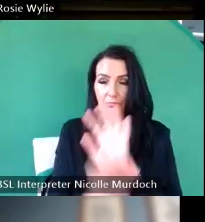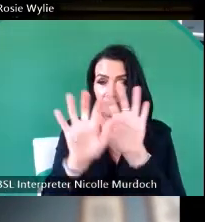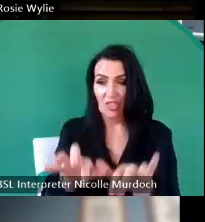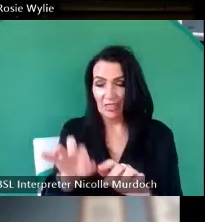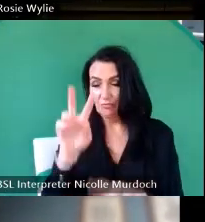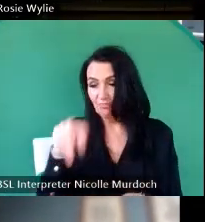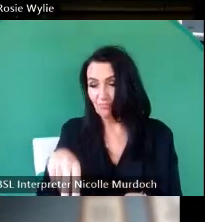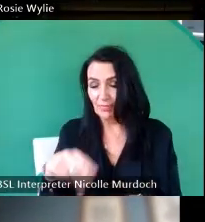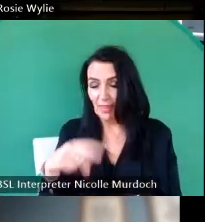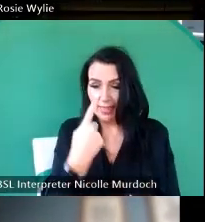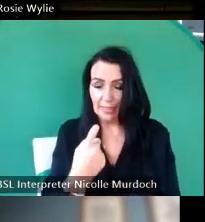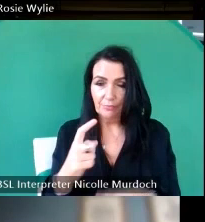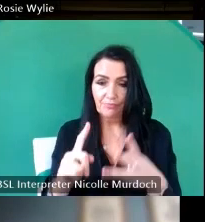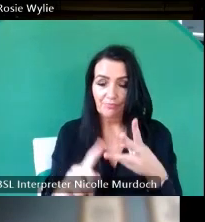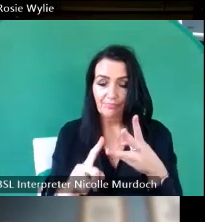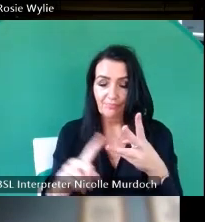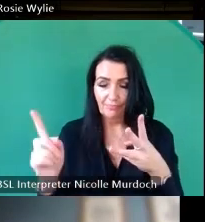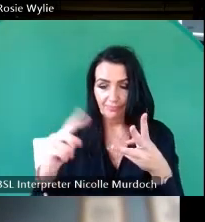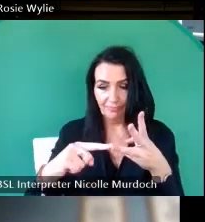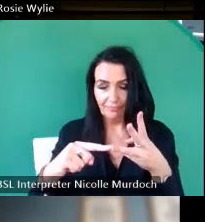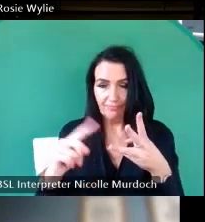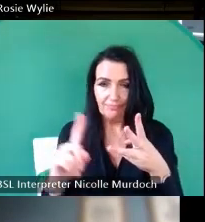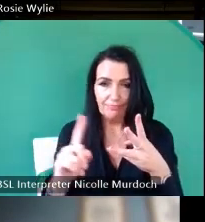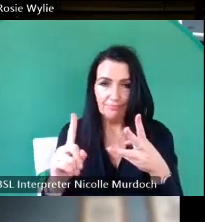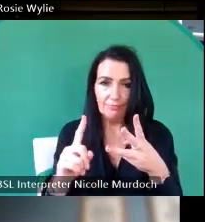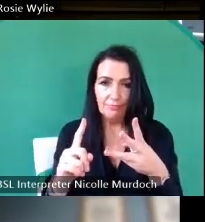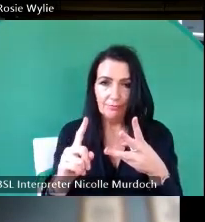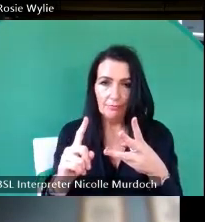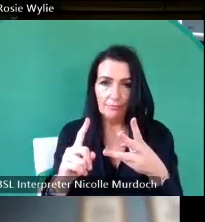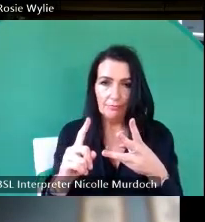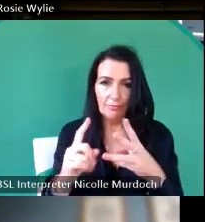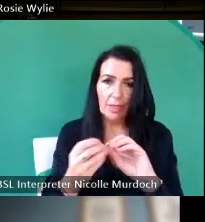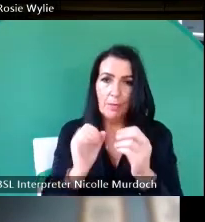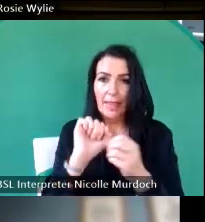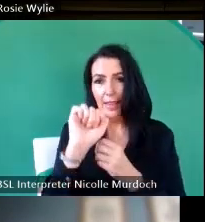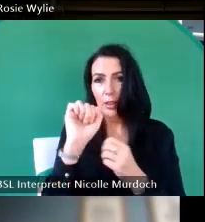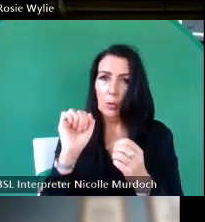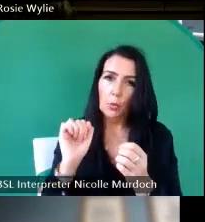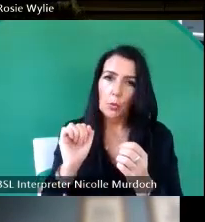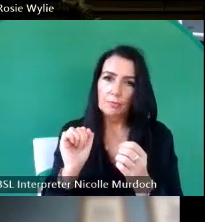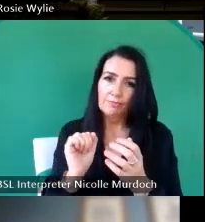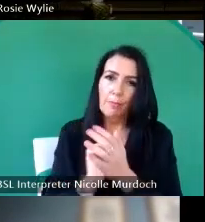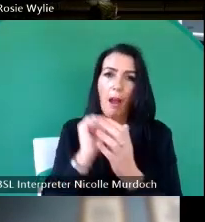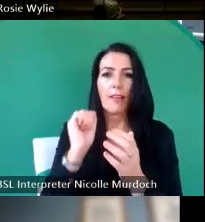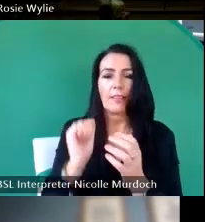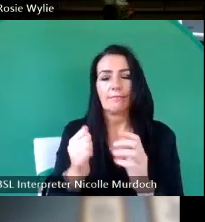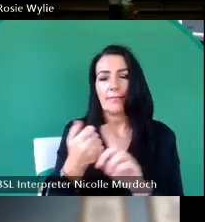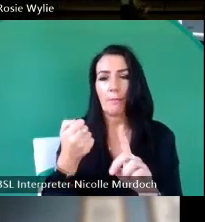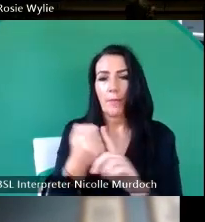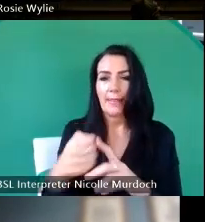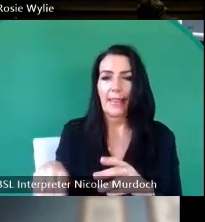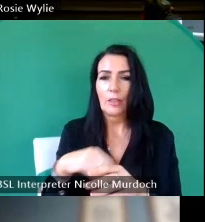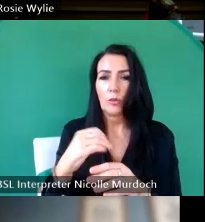and option number three is Make Your Mark campaign inclusive volunteering toolkit delivered by Sarah